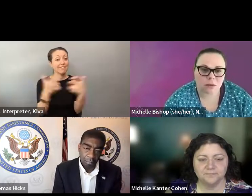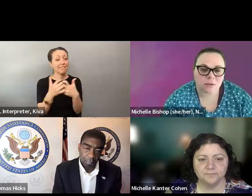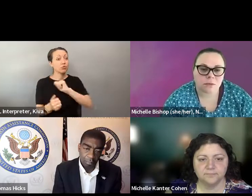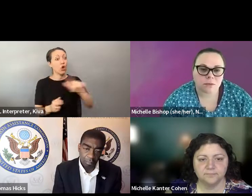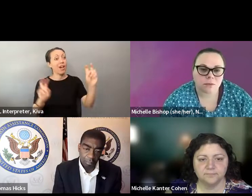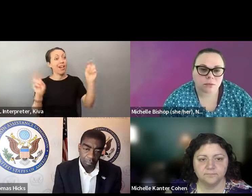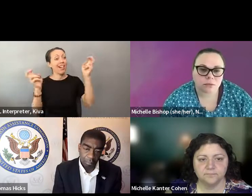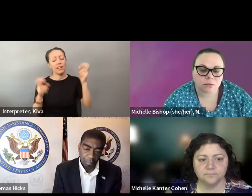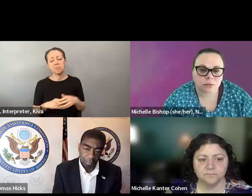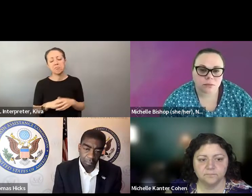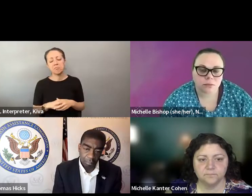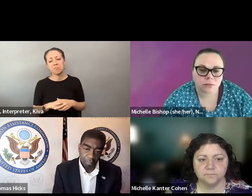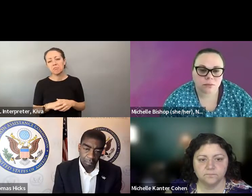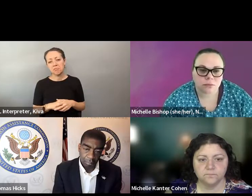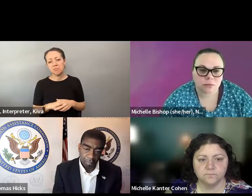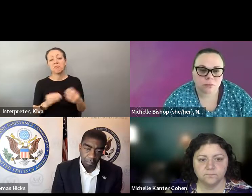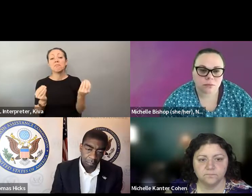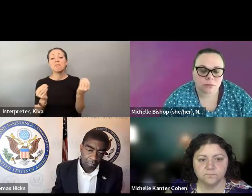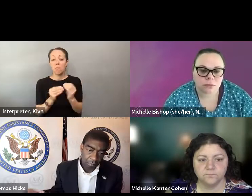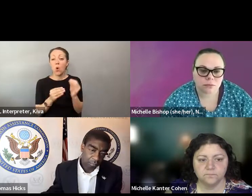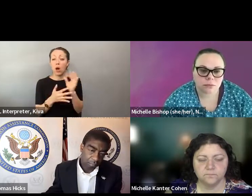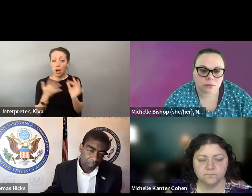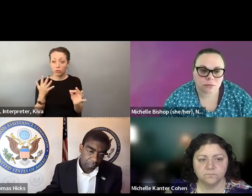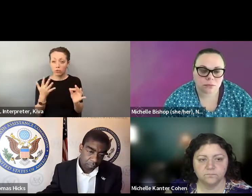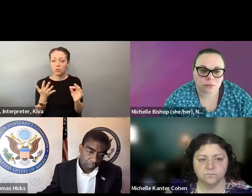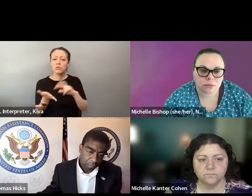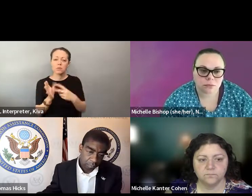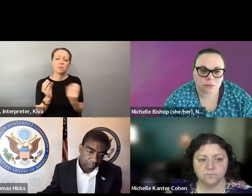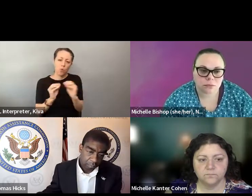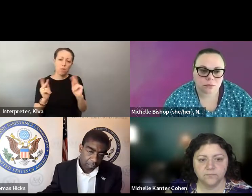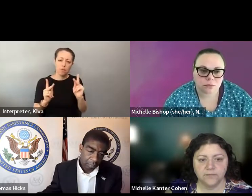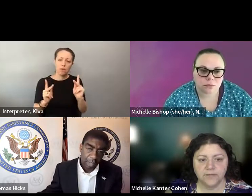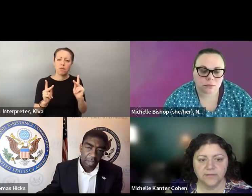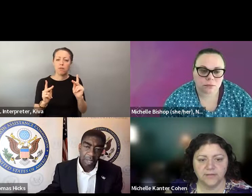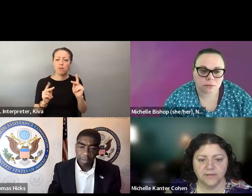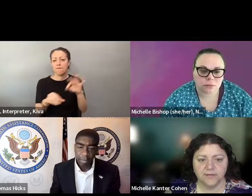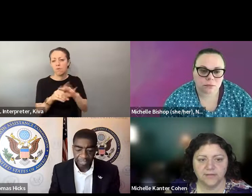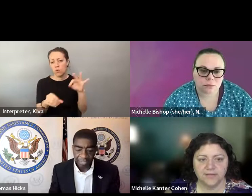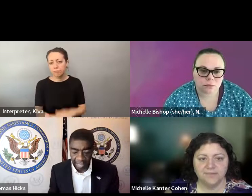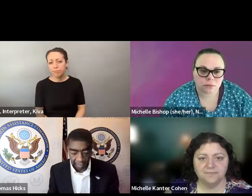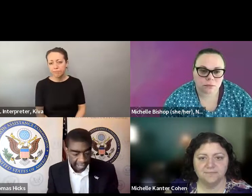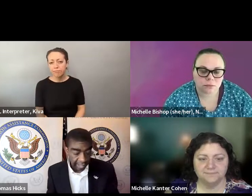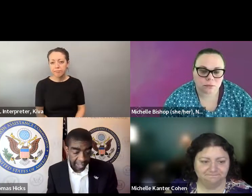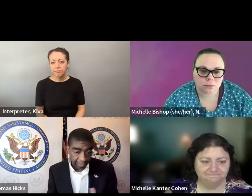Just a real basic point there . So, yeah, so that's it. One size doesn't fit all. The more options, the better for